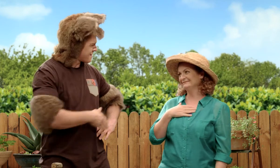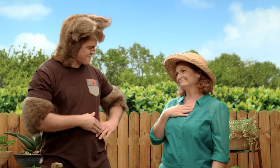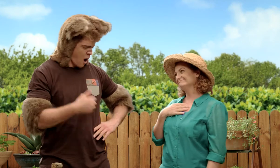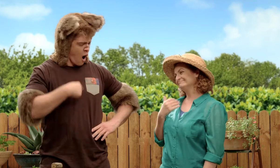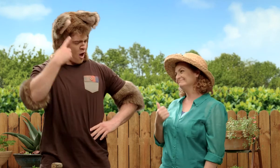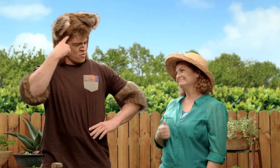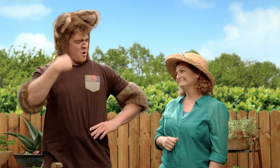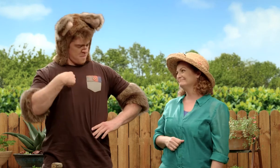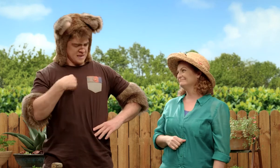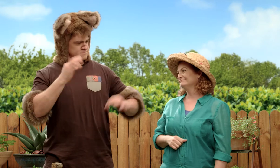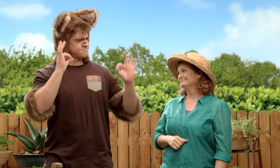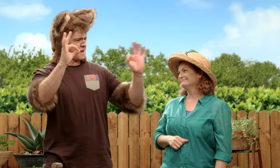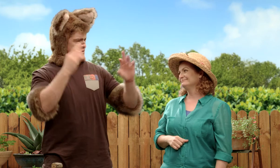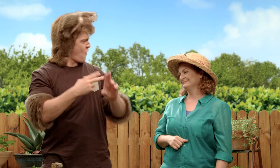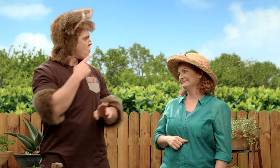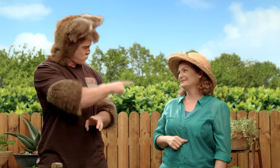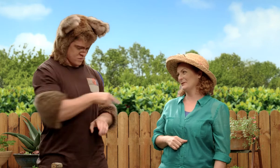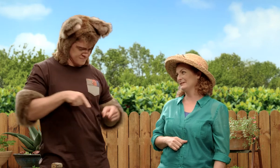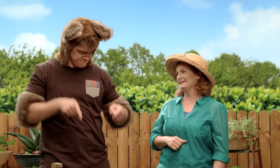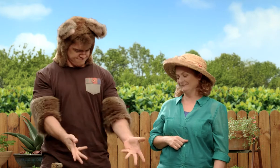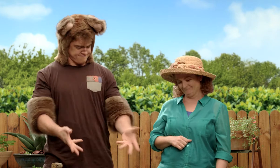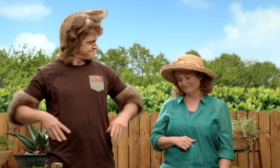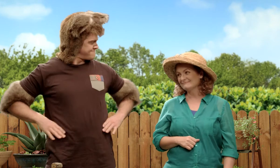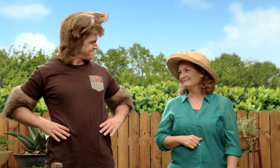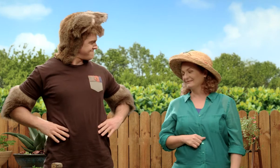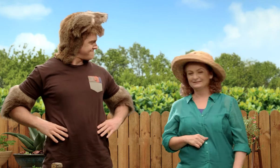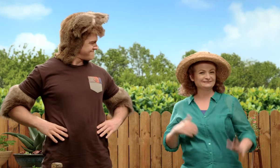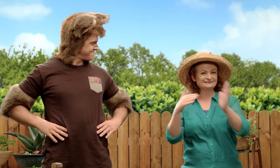I wanted to say thank you so I thought I would give you a special surprise.